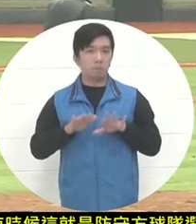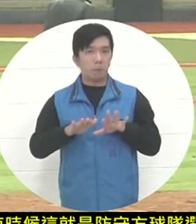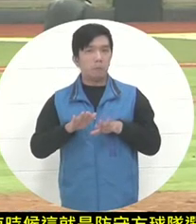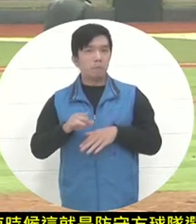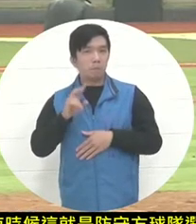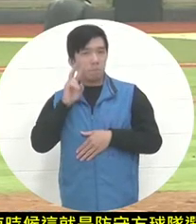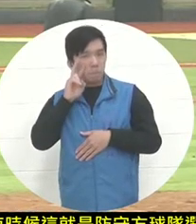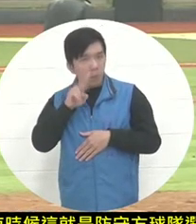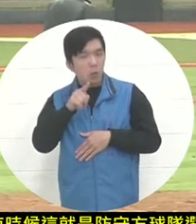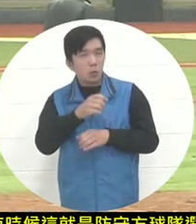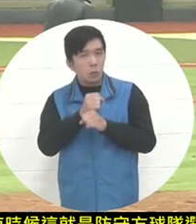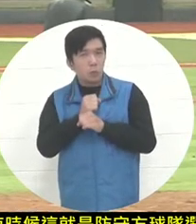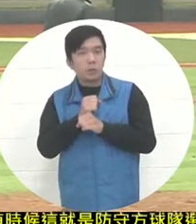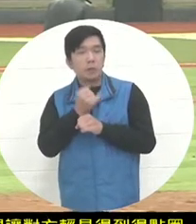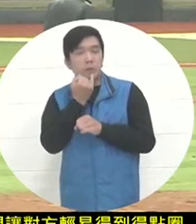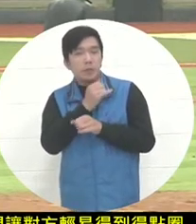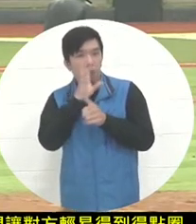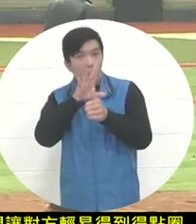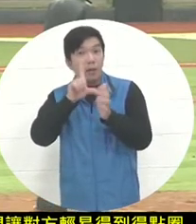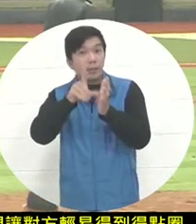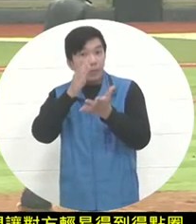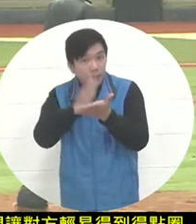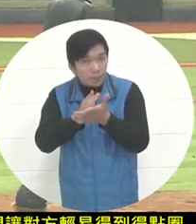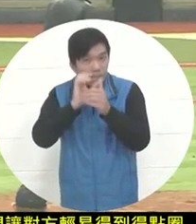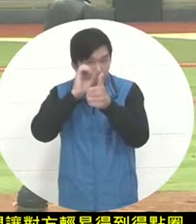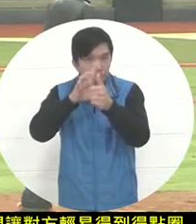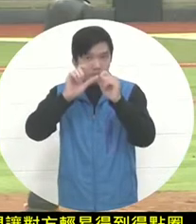can sometimes make such changes through a timeout and ask